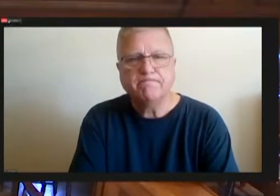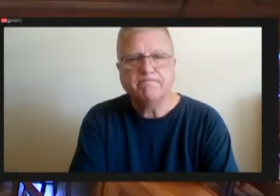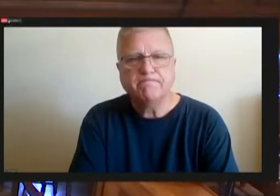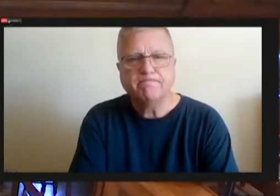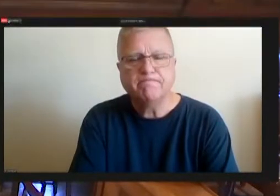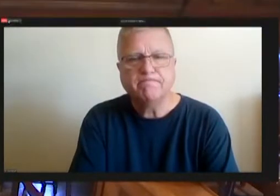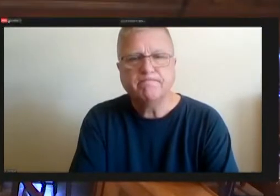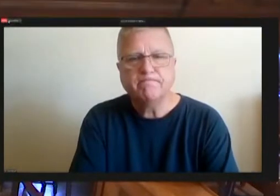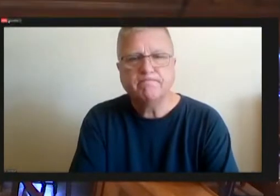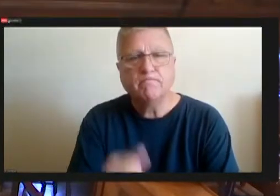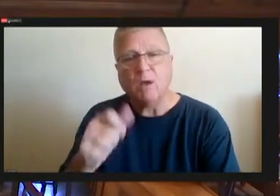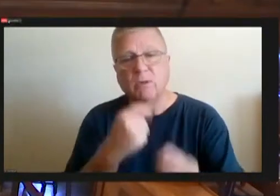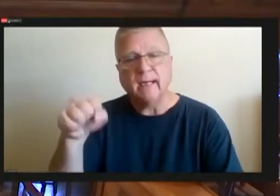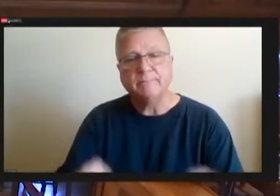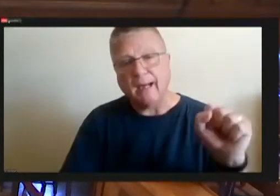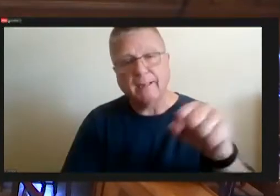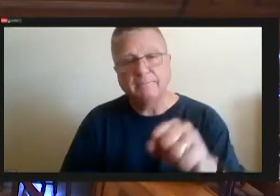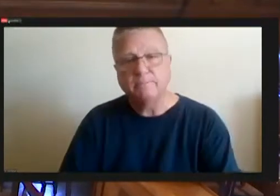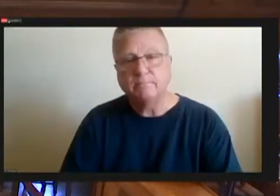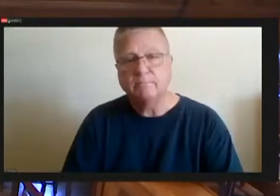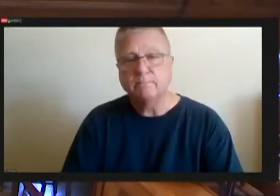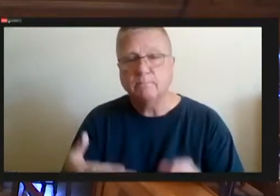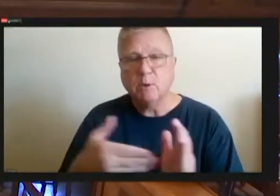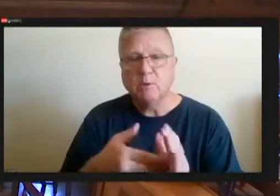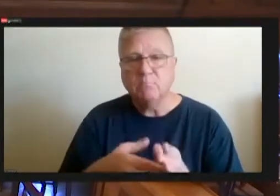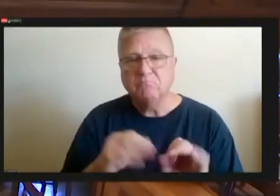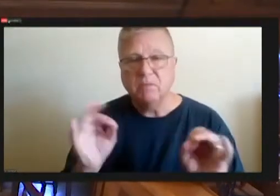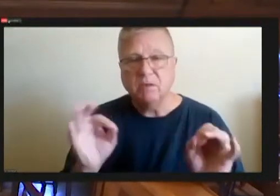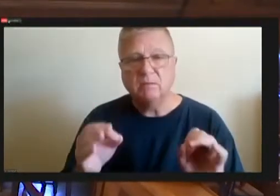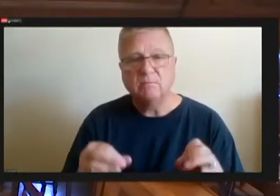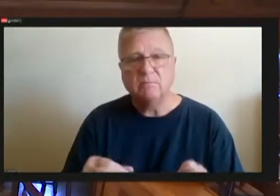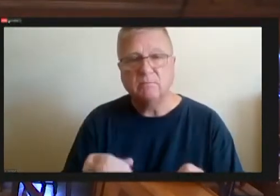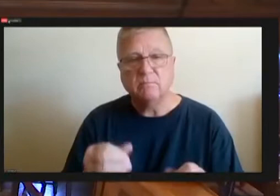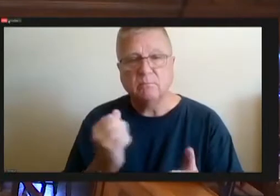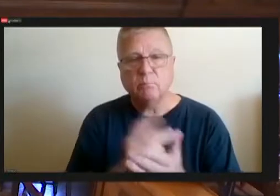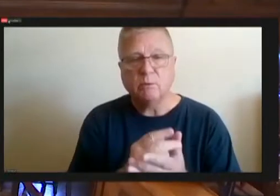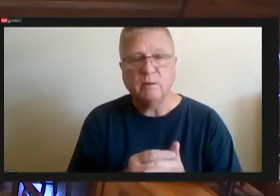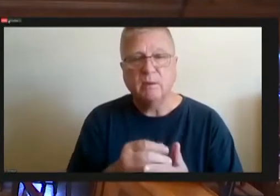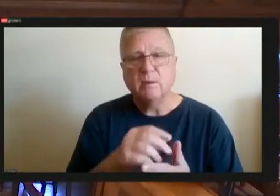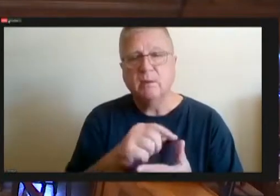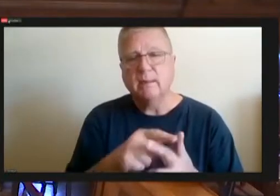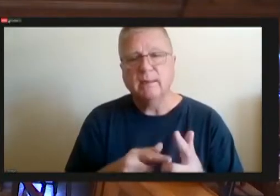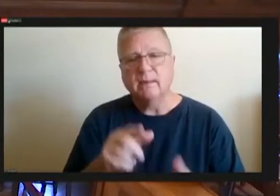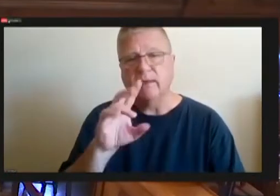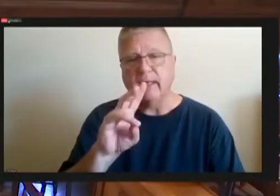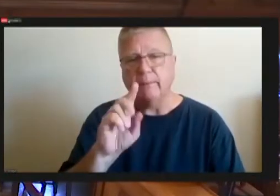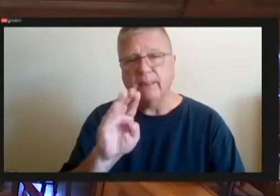Any of those seven A, B and C is approved for operating women number eight, operating